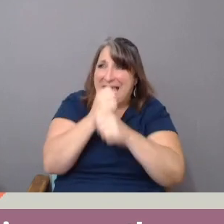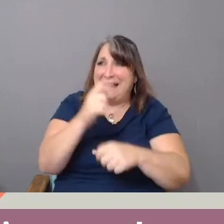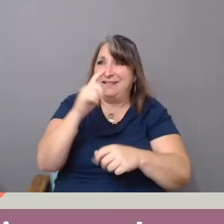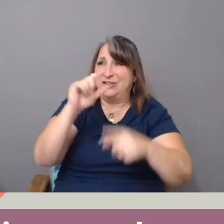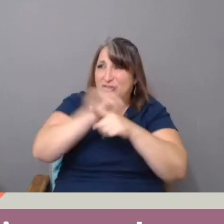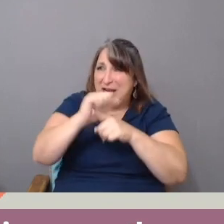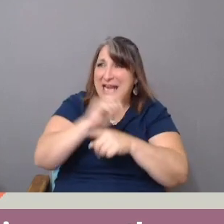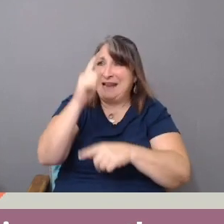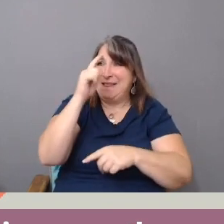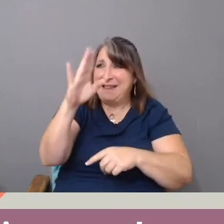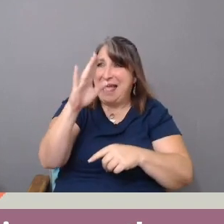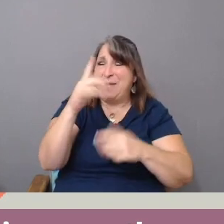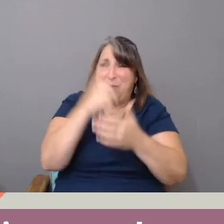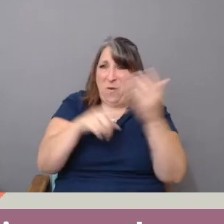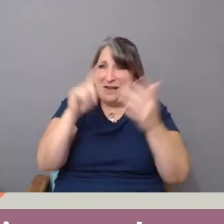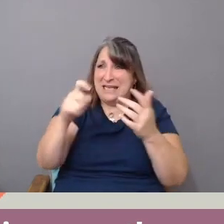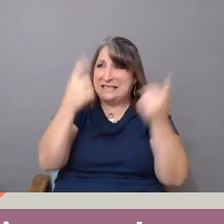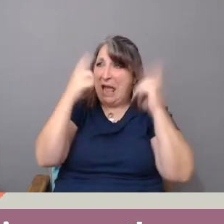And what kind of resources need to be brought to bear?